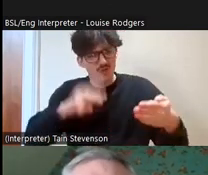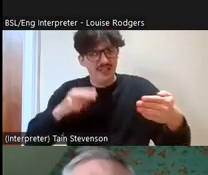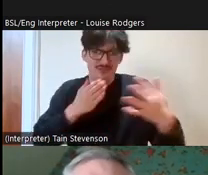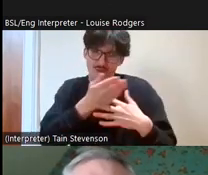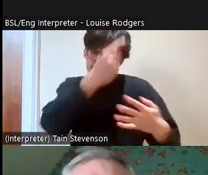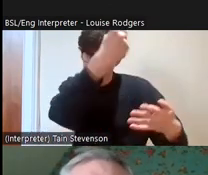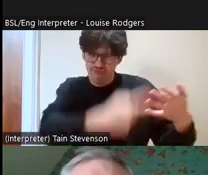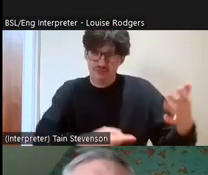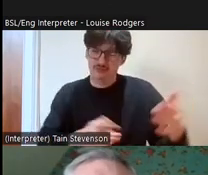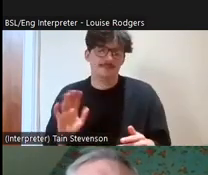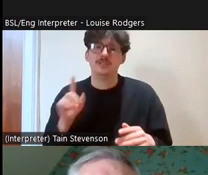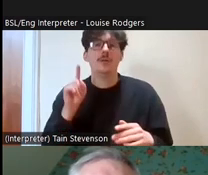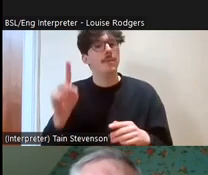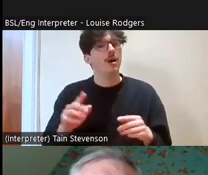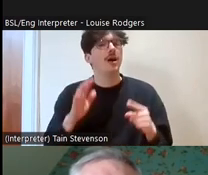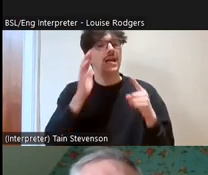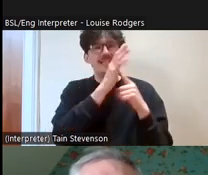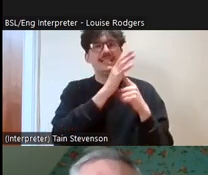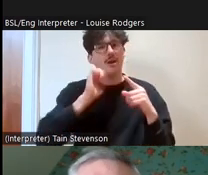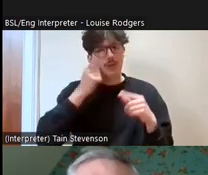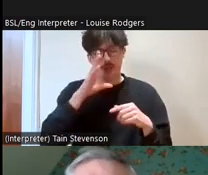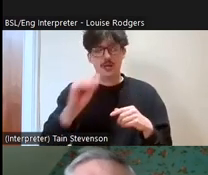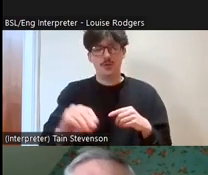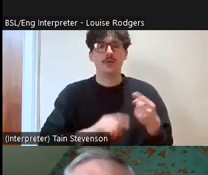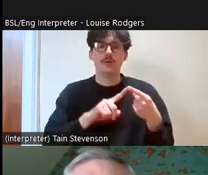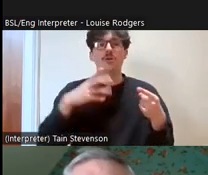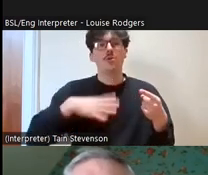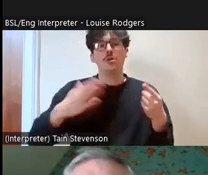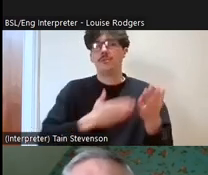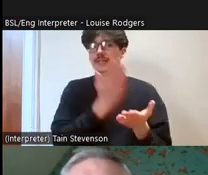things that we try and do is to make sure that the funding is going where it's going to have